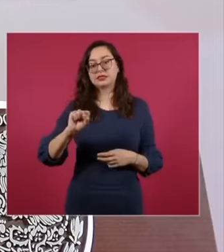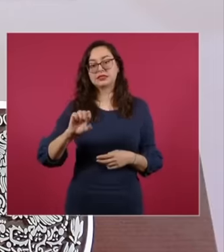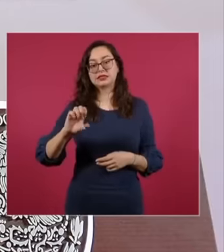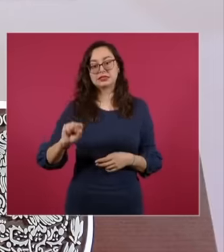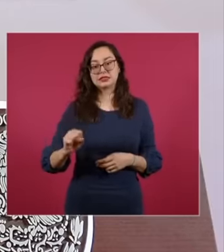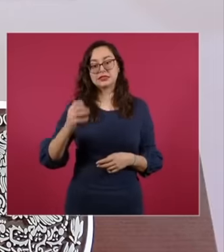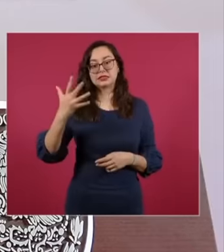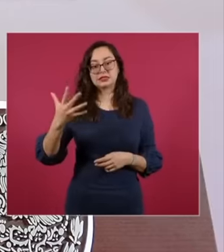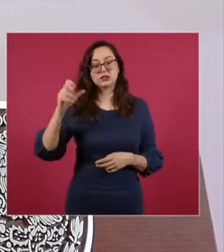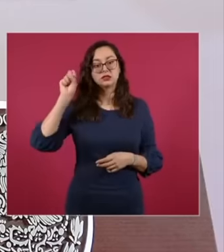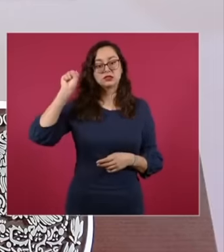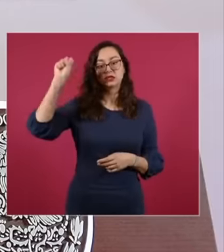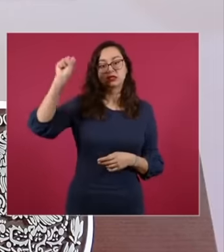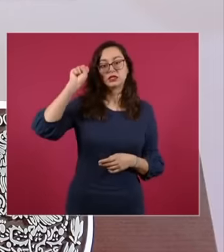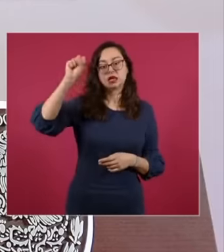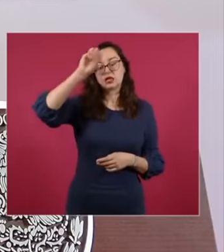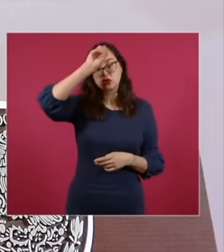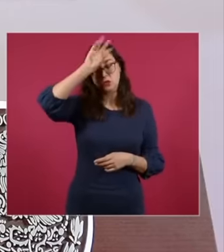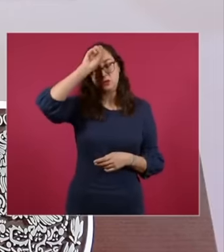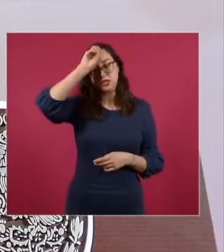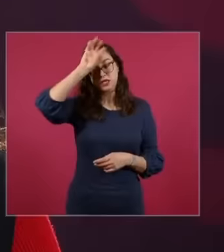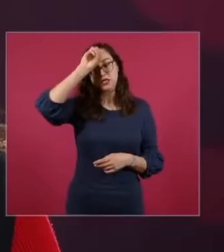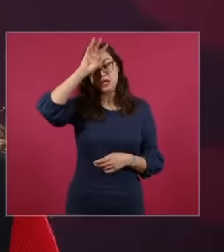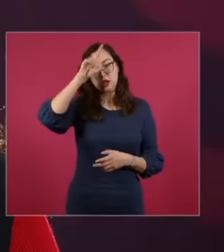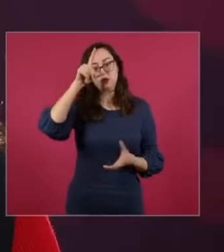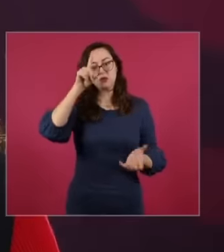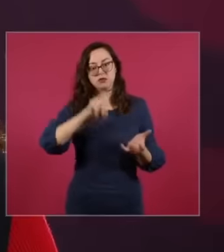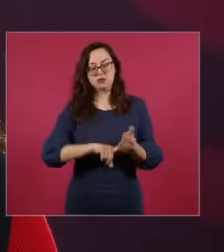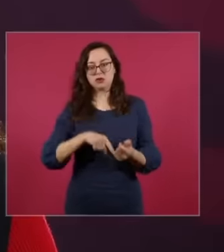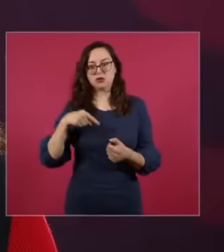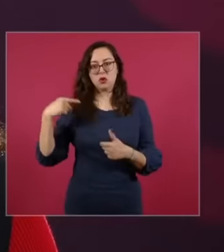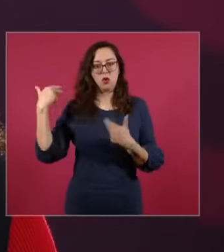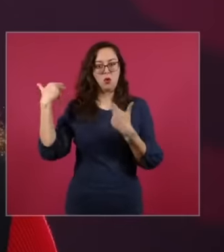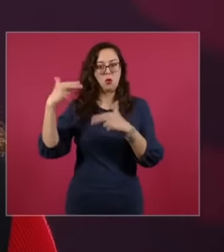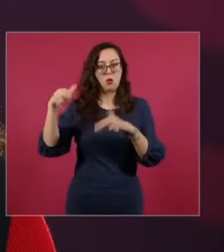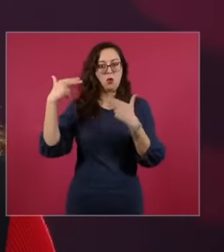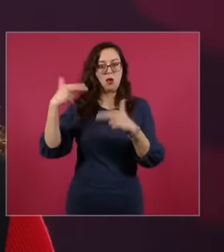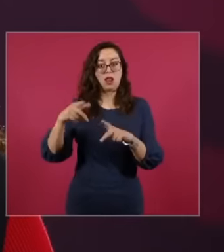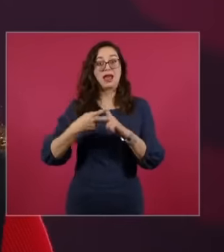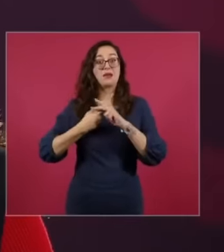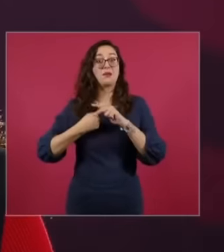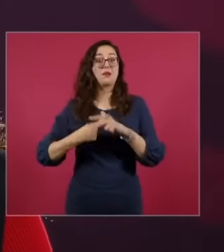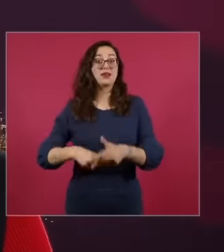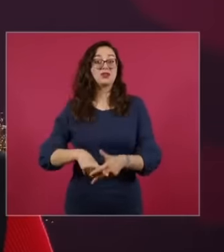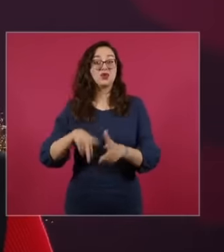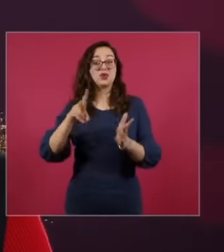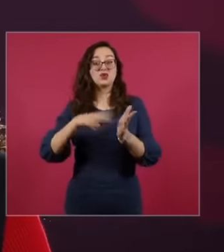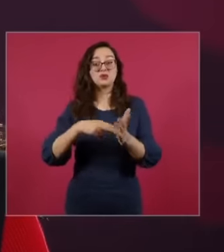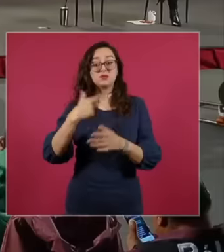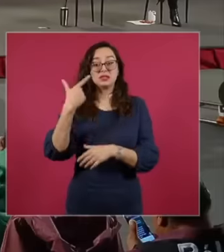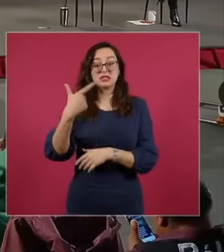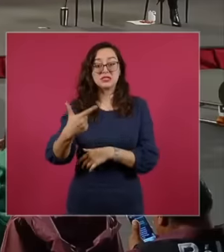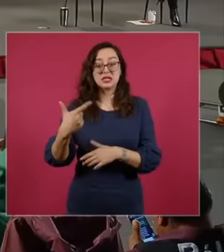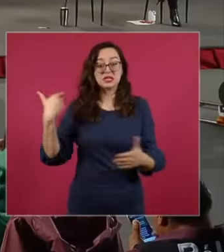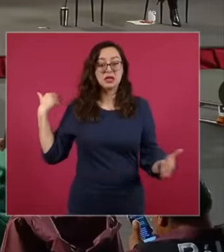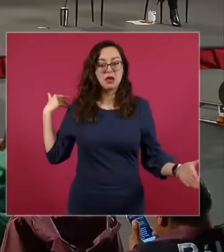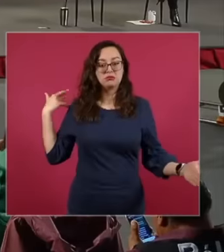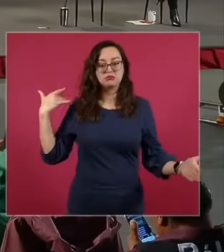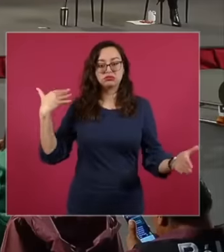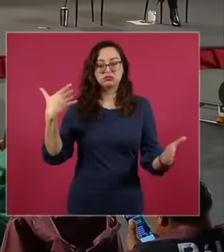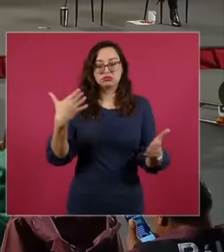miners' union linked to the historic strike of 2007. In this sense, we have been able to advance